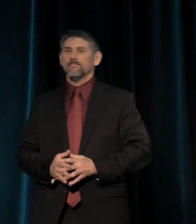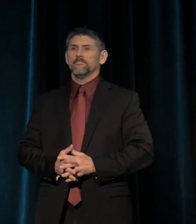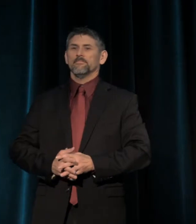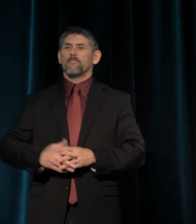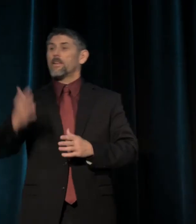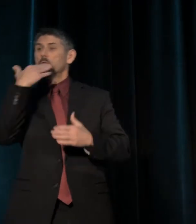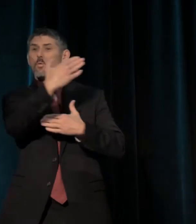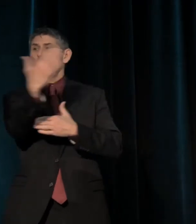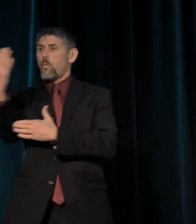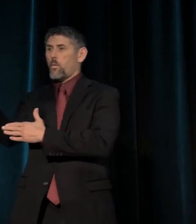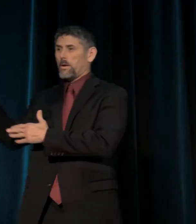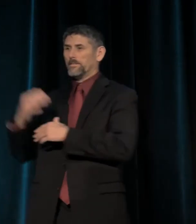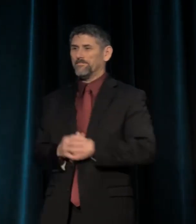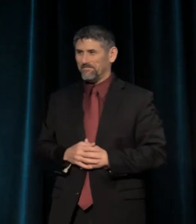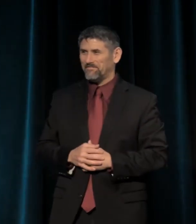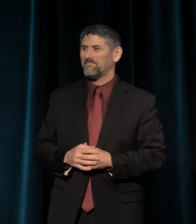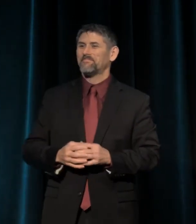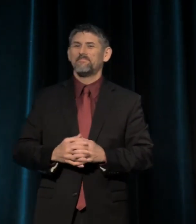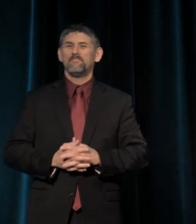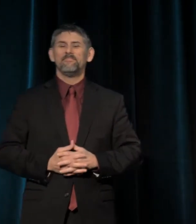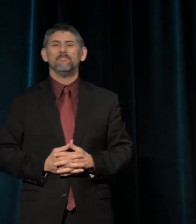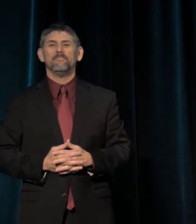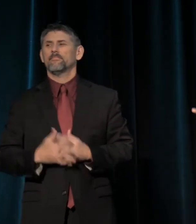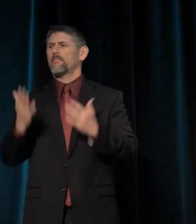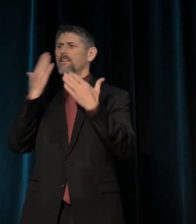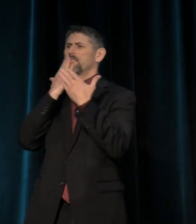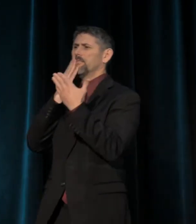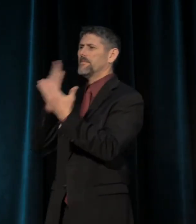Good morning. Thank you so much Adrian.